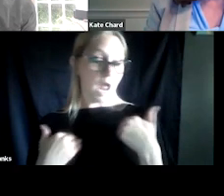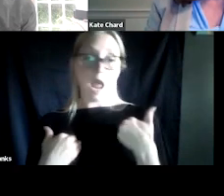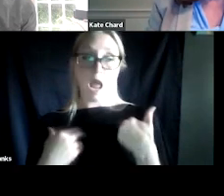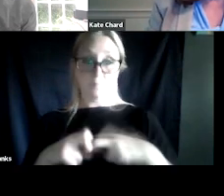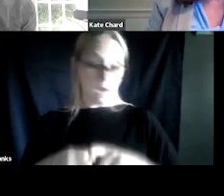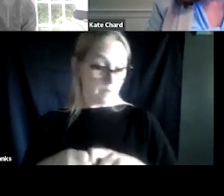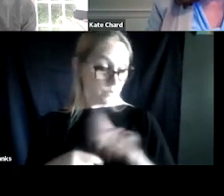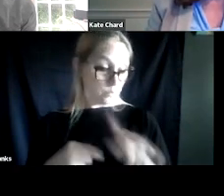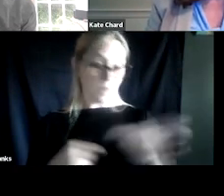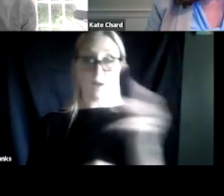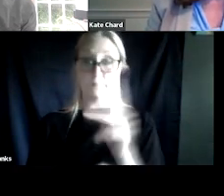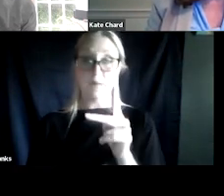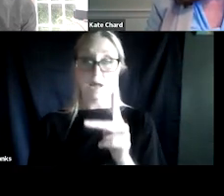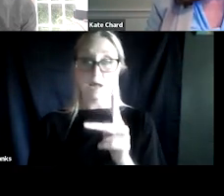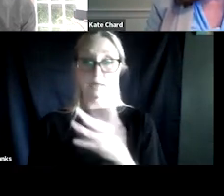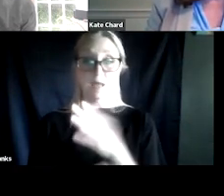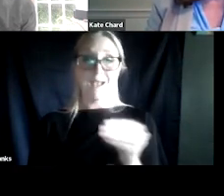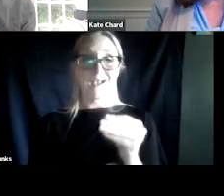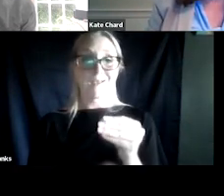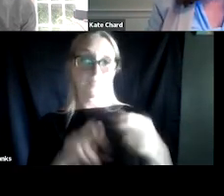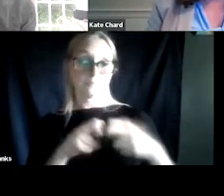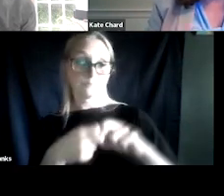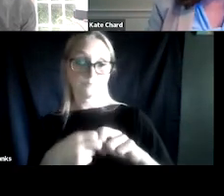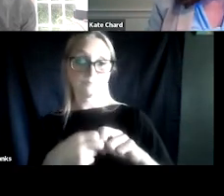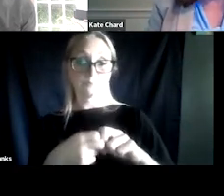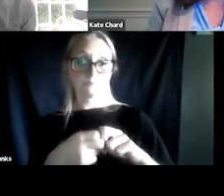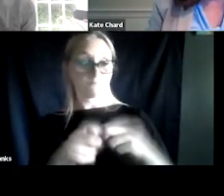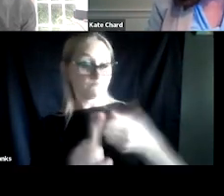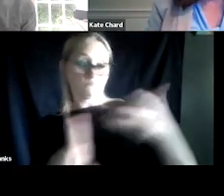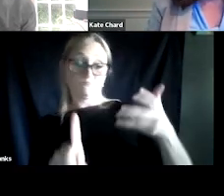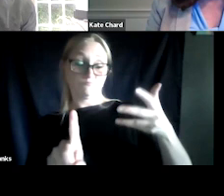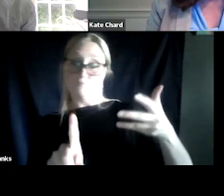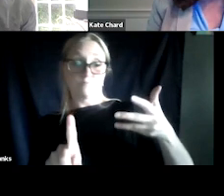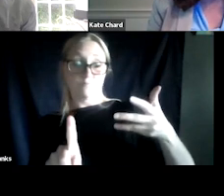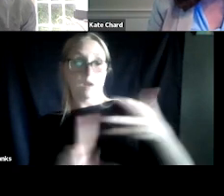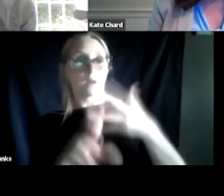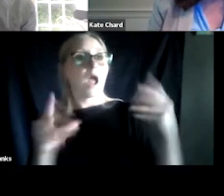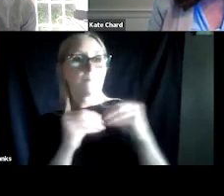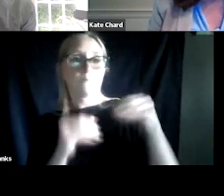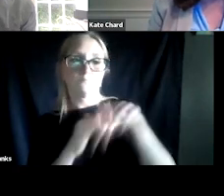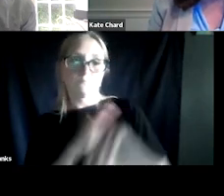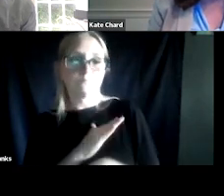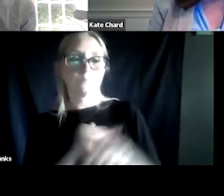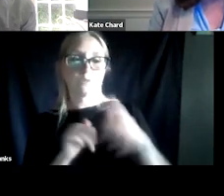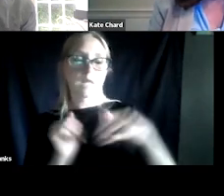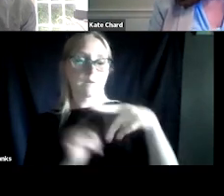when they're coming back. And those issues extend as Kenya just said, far beyond just the PTSD and the substance use, right?